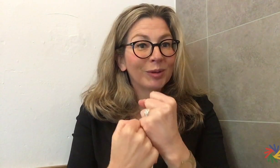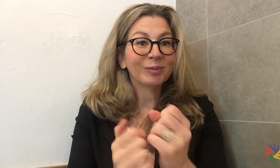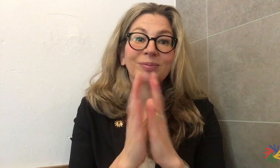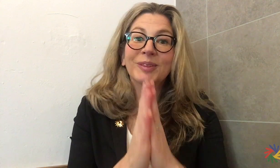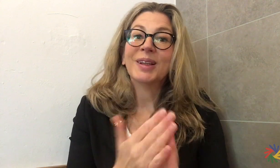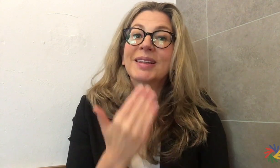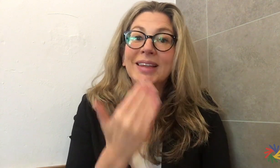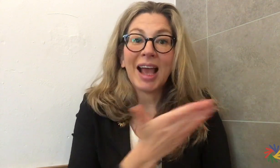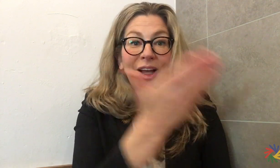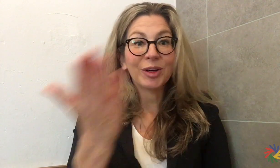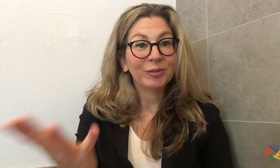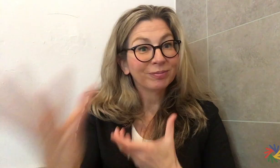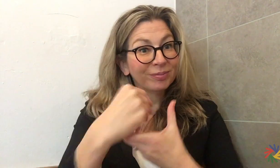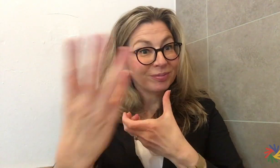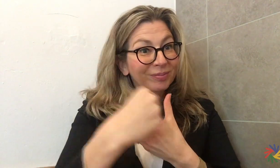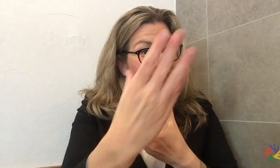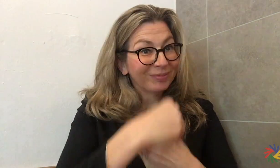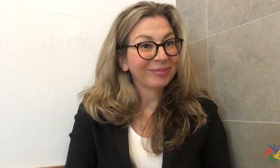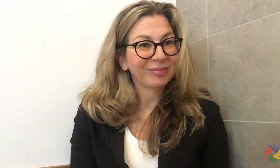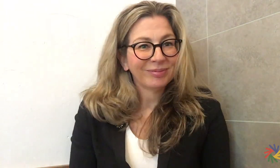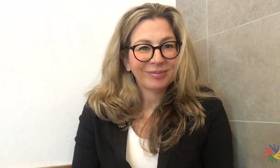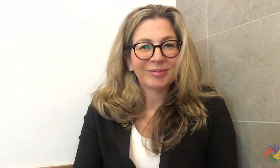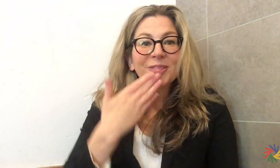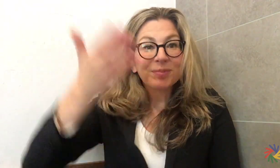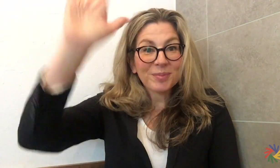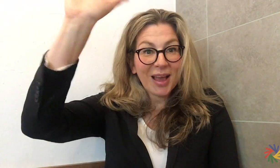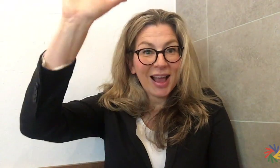I thank you for letting us know and we look forward to receiving your feedback!